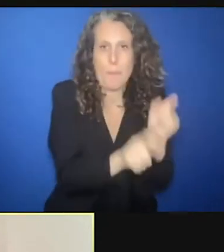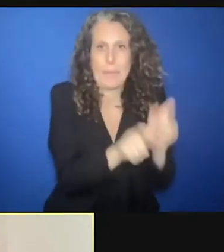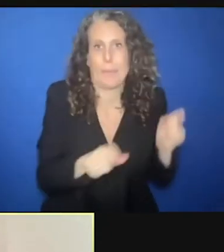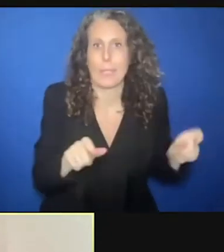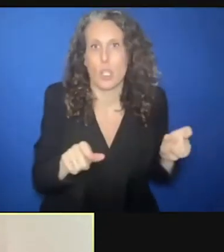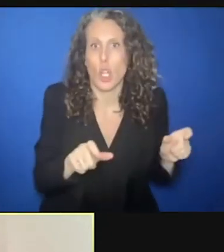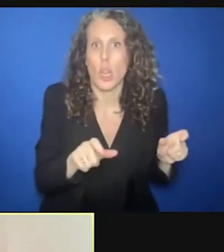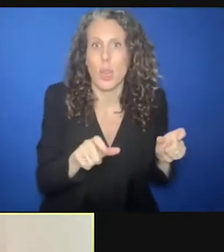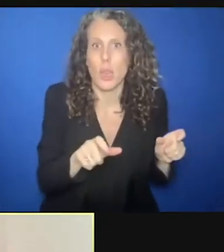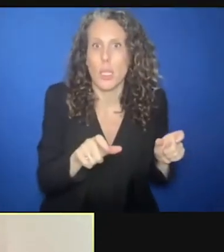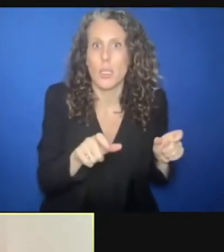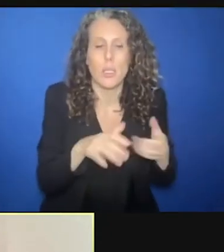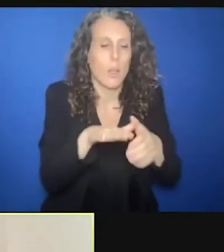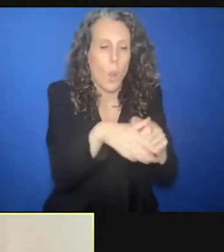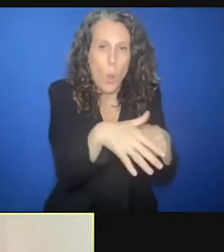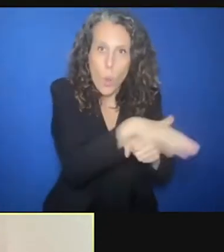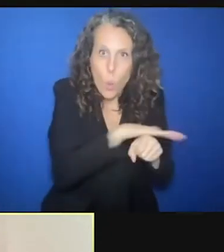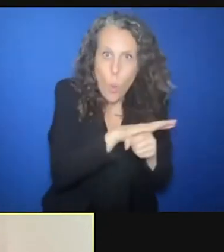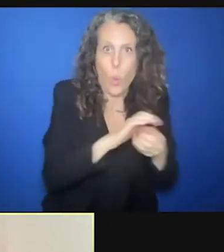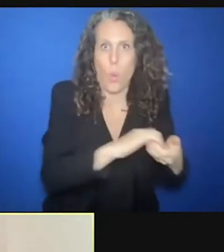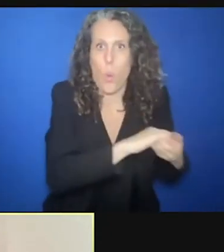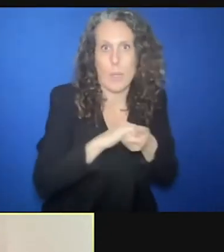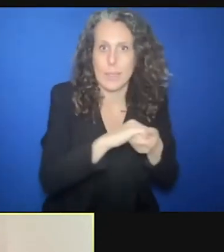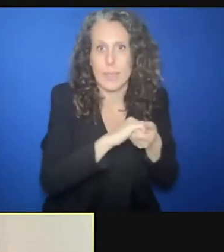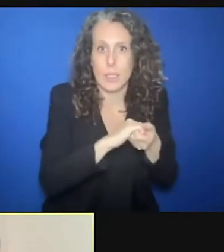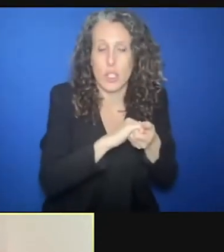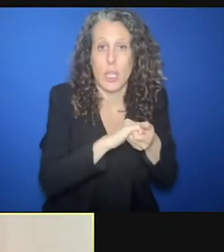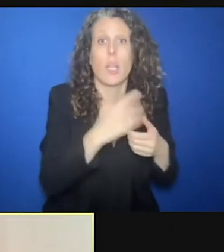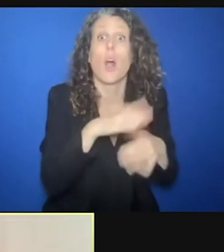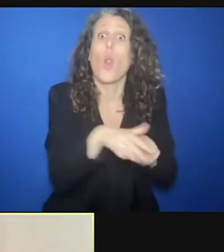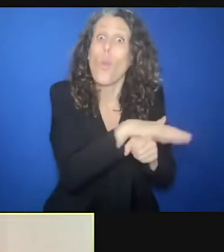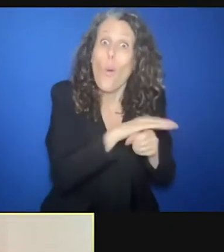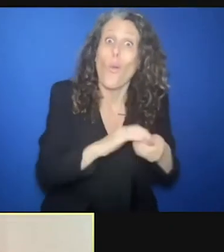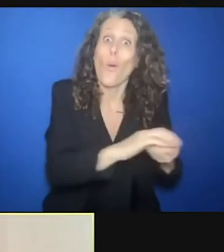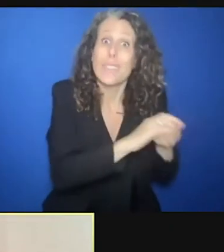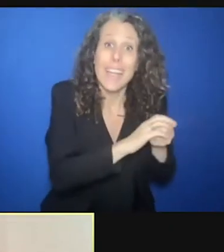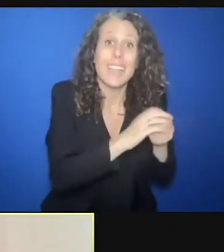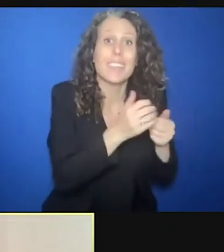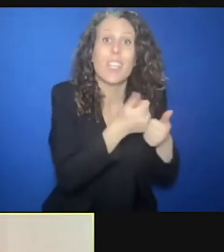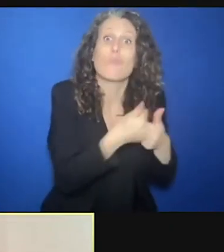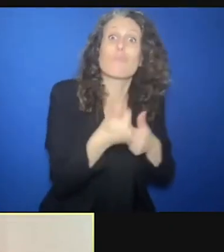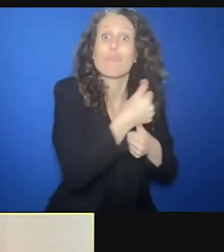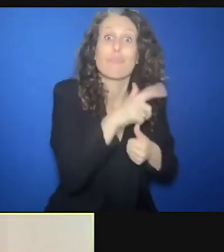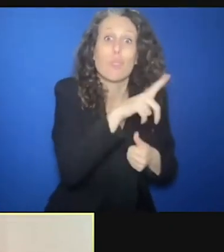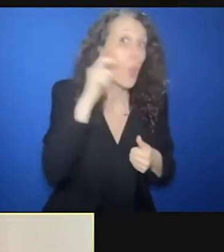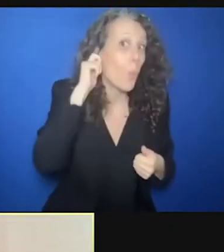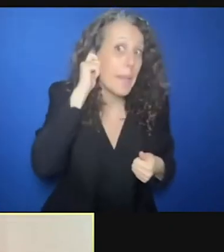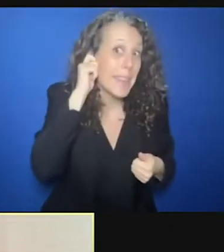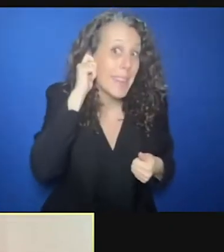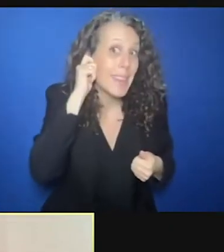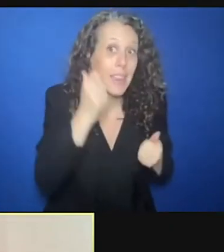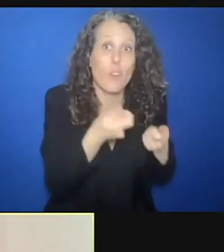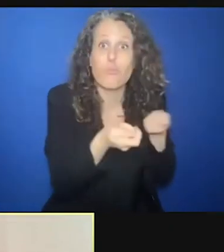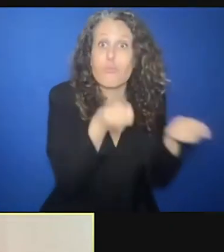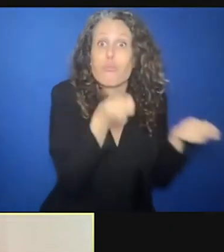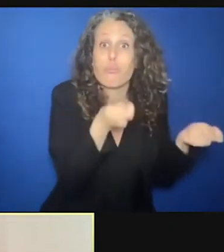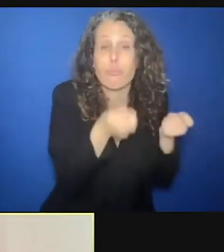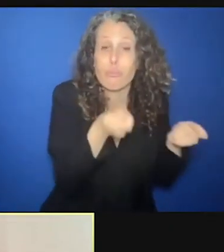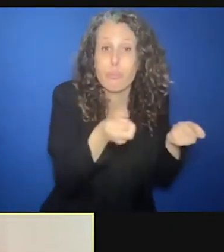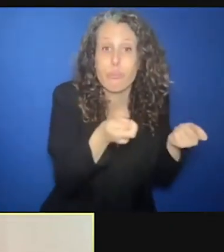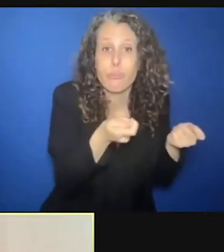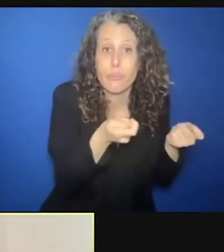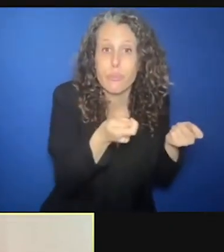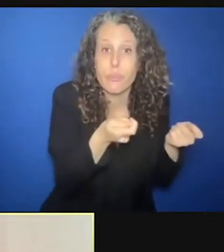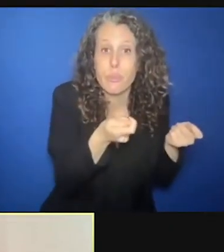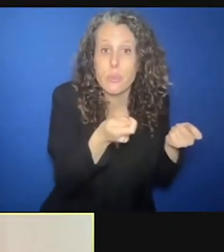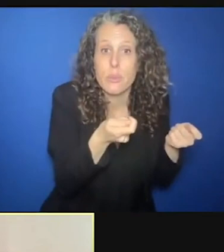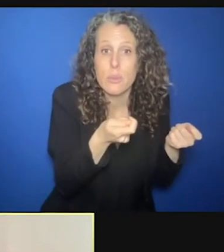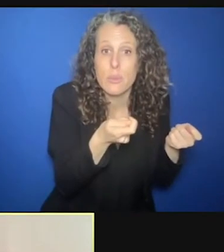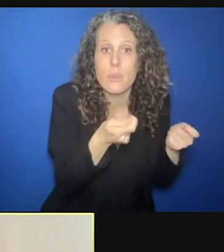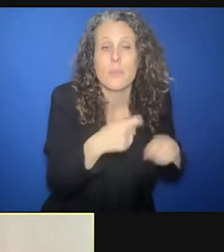led organizations and women led organization into the leadership, and also share the capacity. This